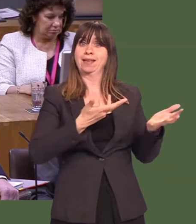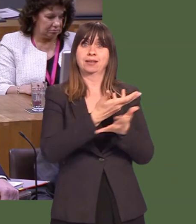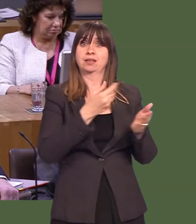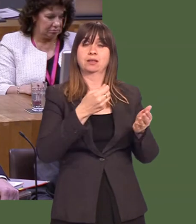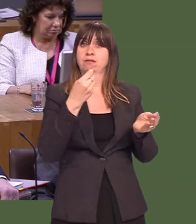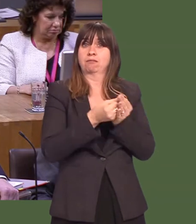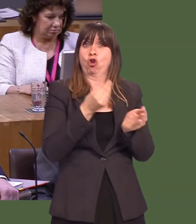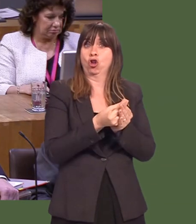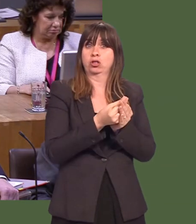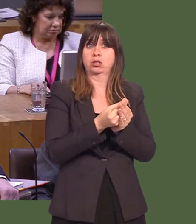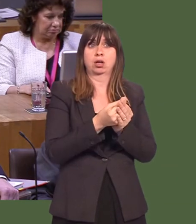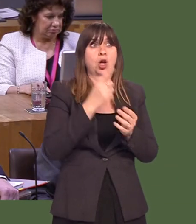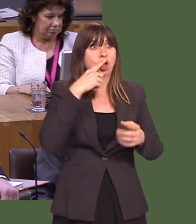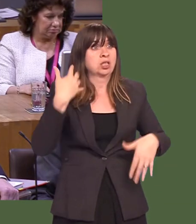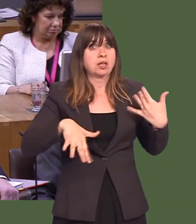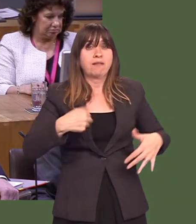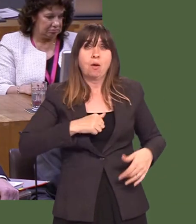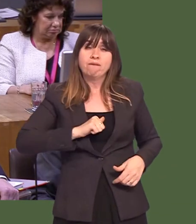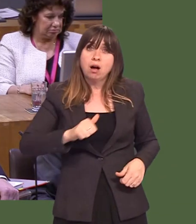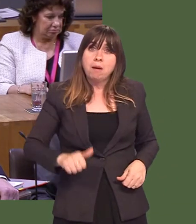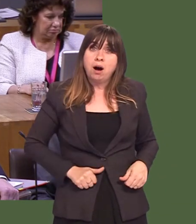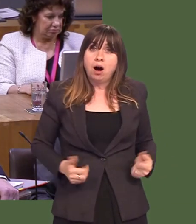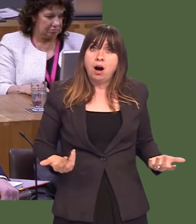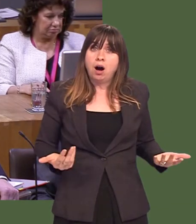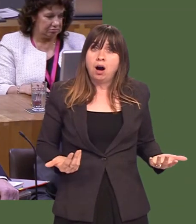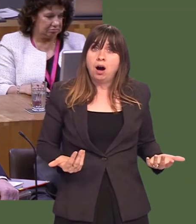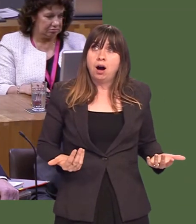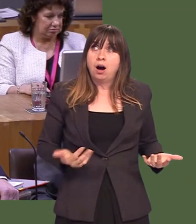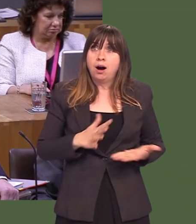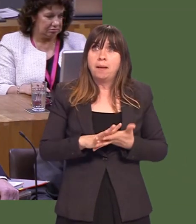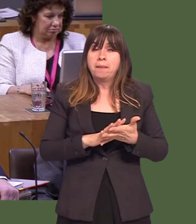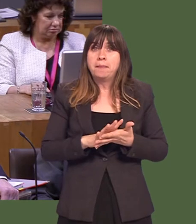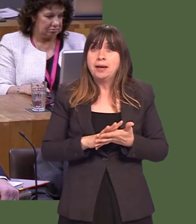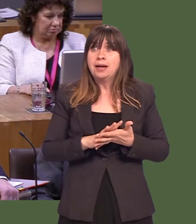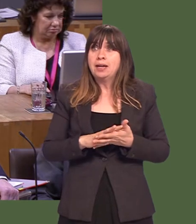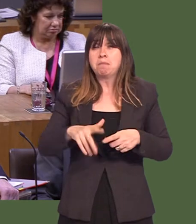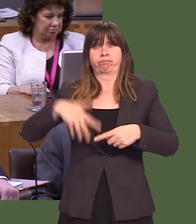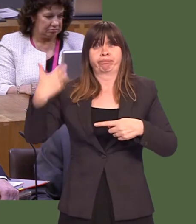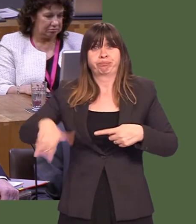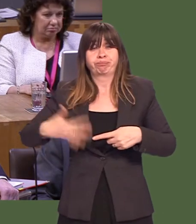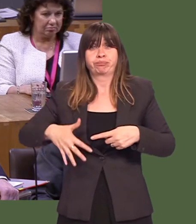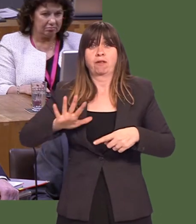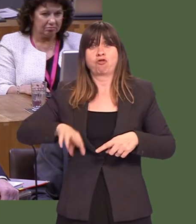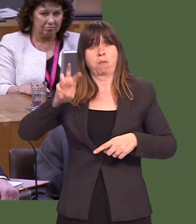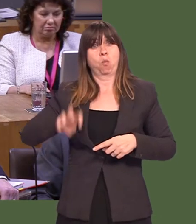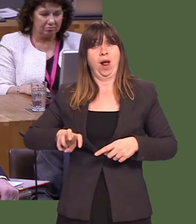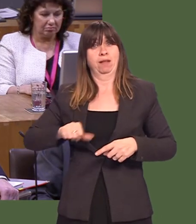Even though thatís not devolved, Iím sure nobody would argue rationally that somehow we have no locus in putting forward a view in that regard.